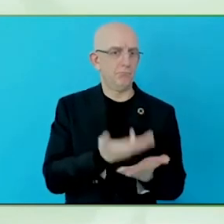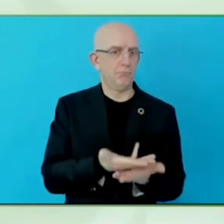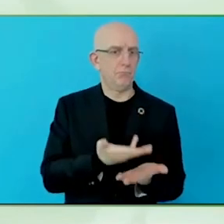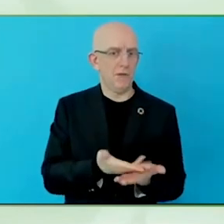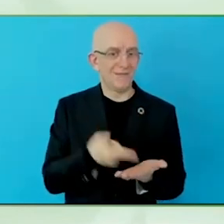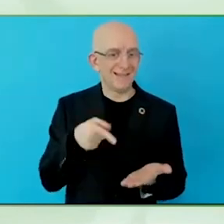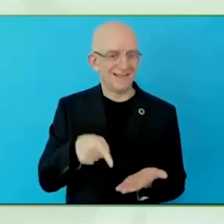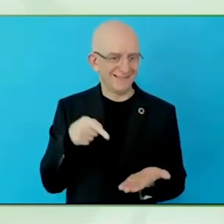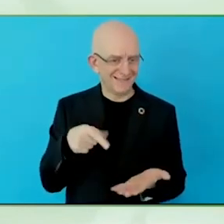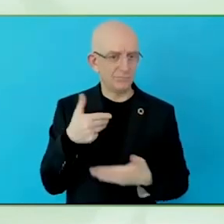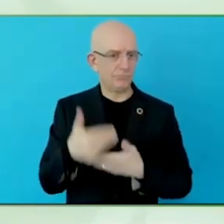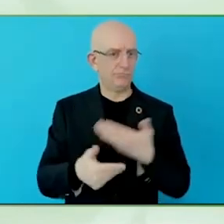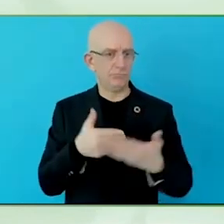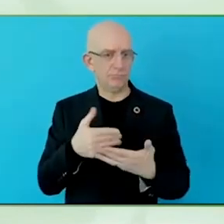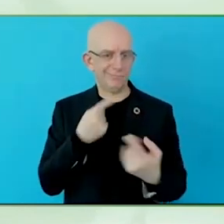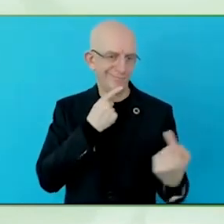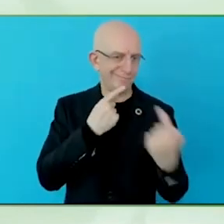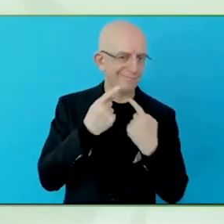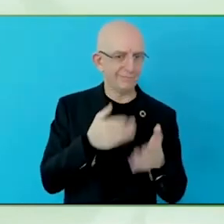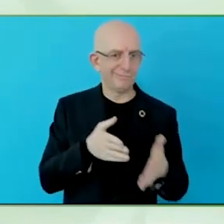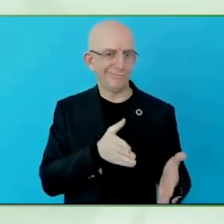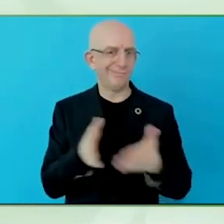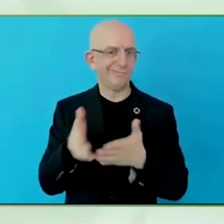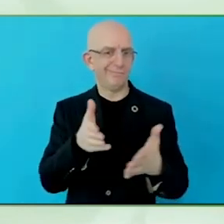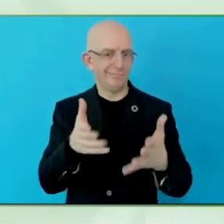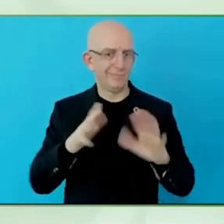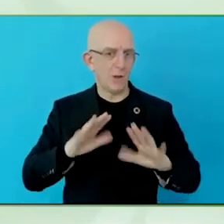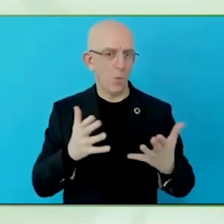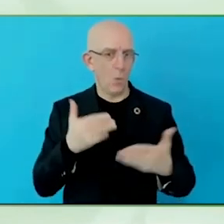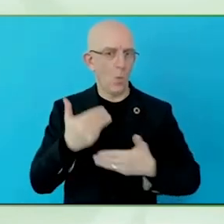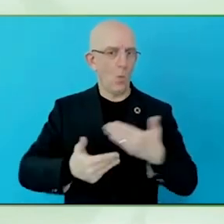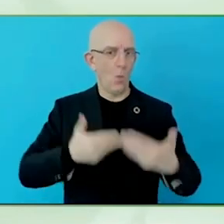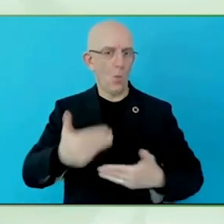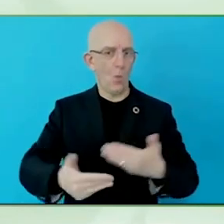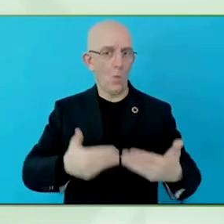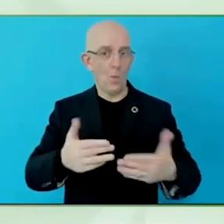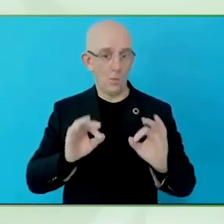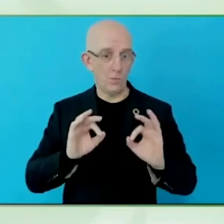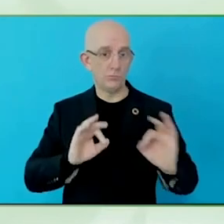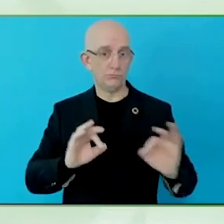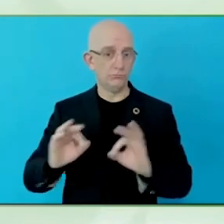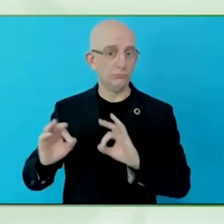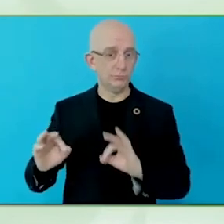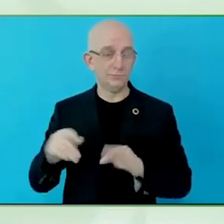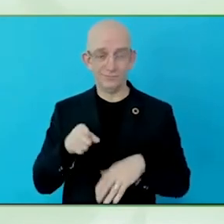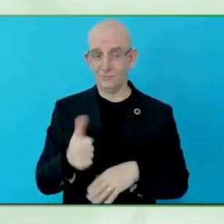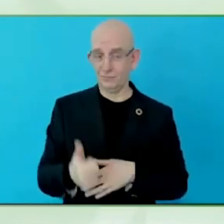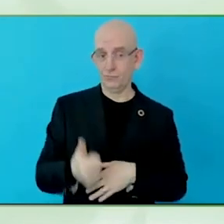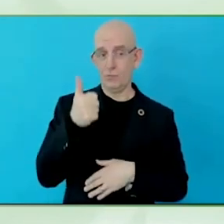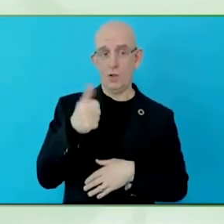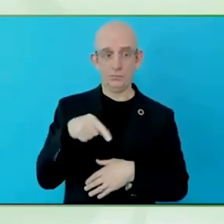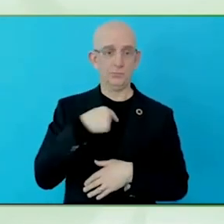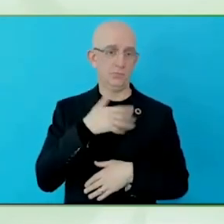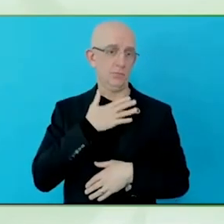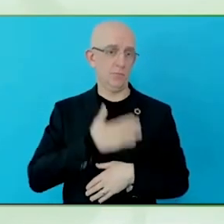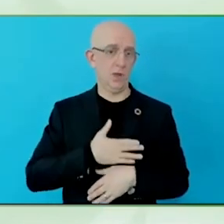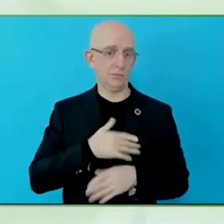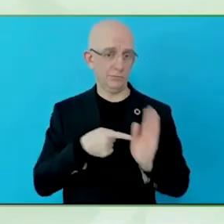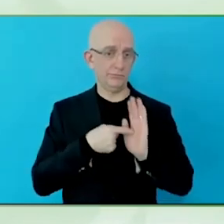Also, Luke mentioned that in the develop month of the report, we have collected a lot of field experience.